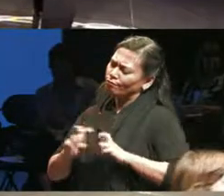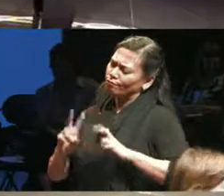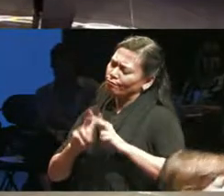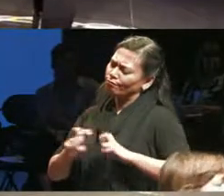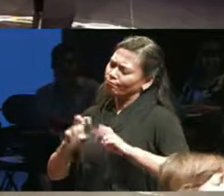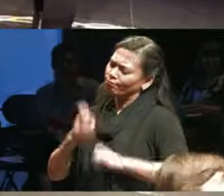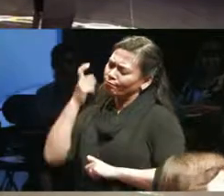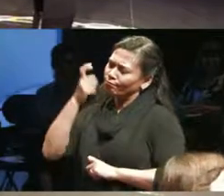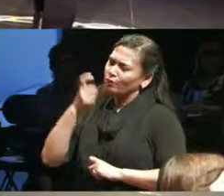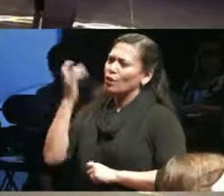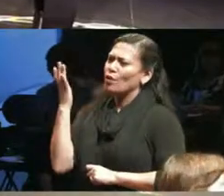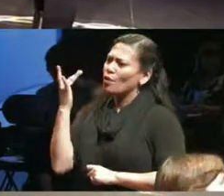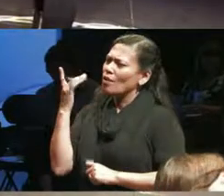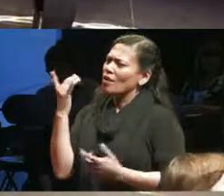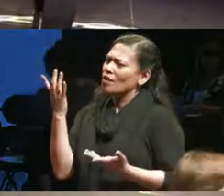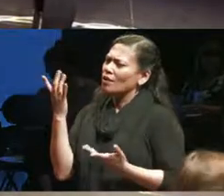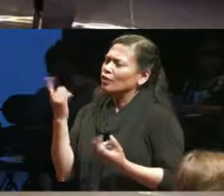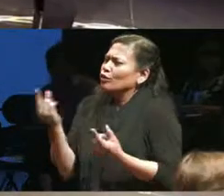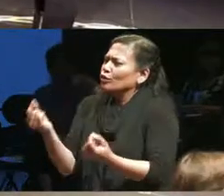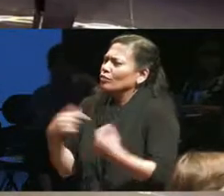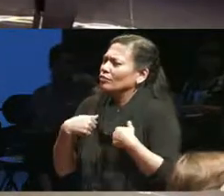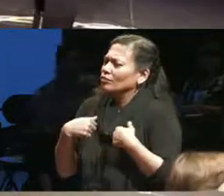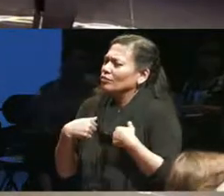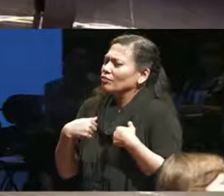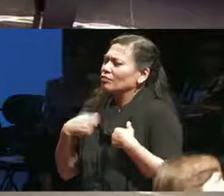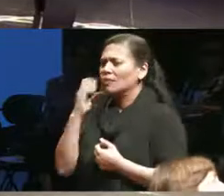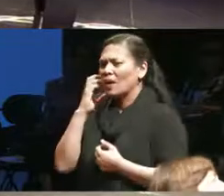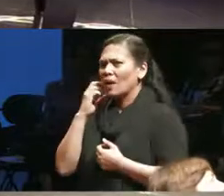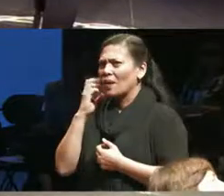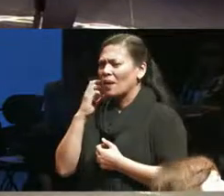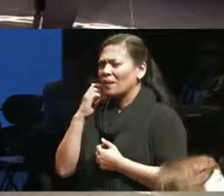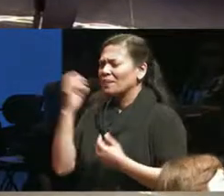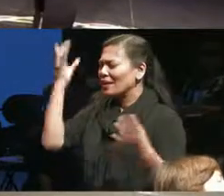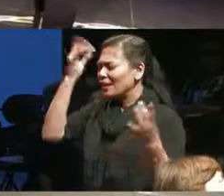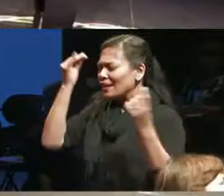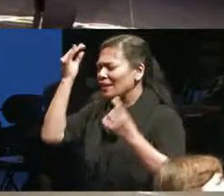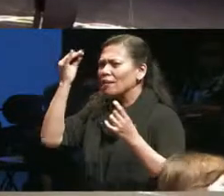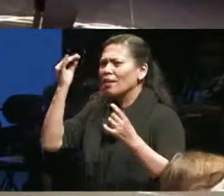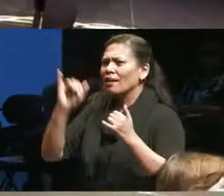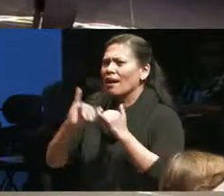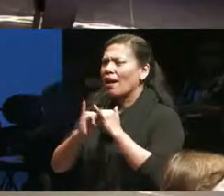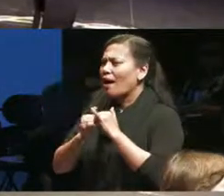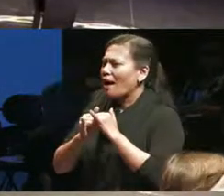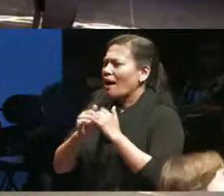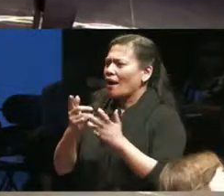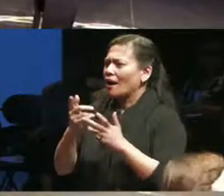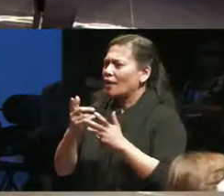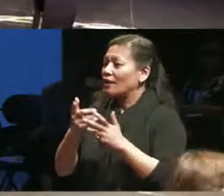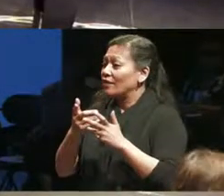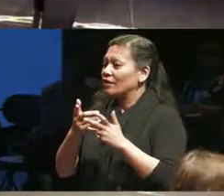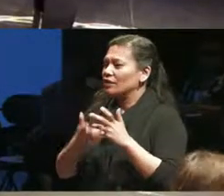and maybe thinking through about how those invitations come so maybe that's